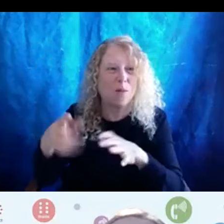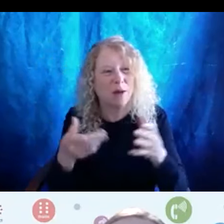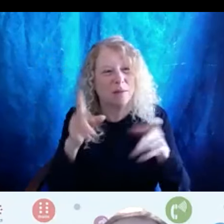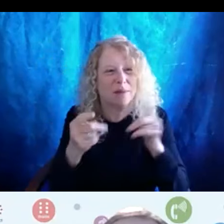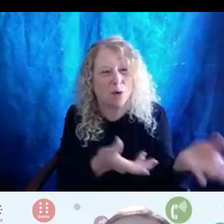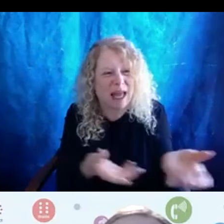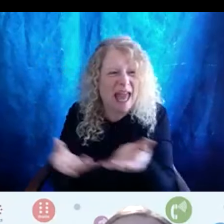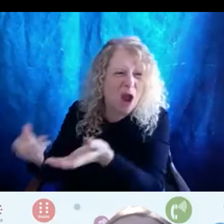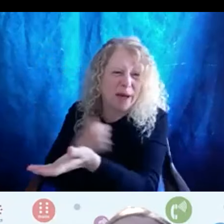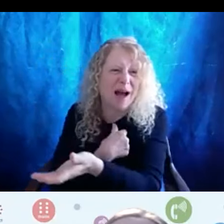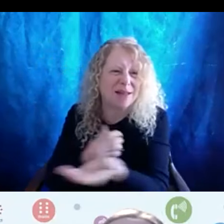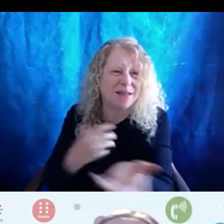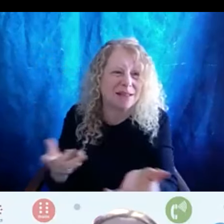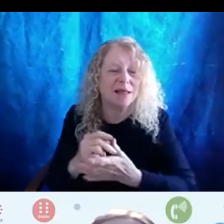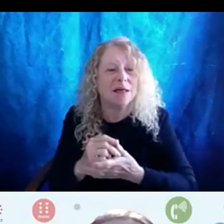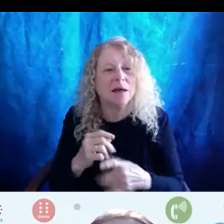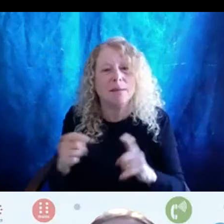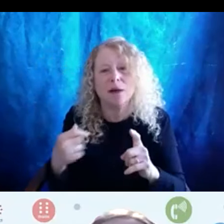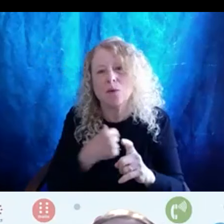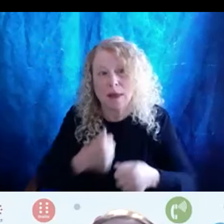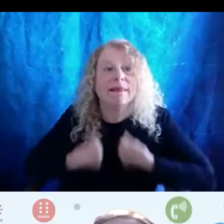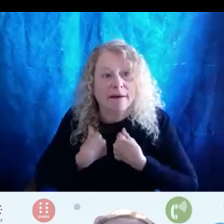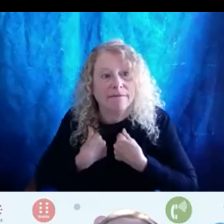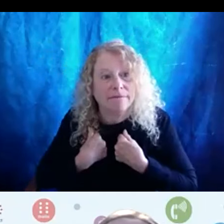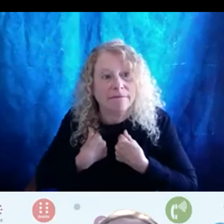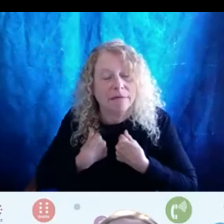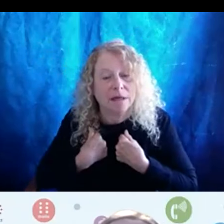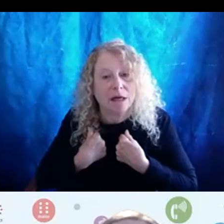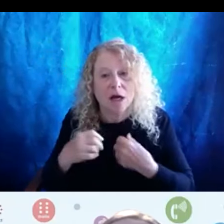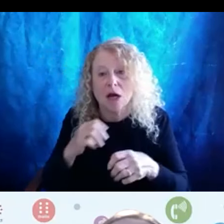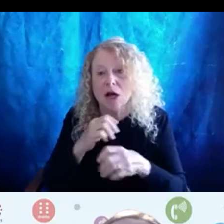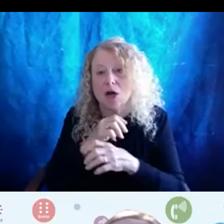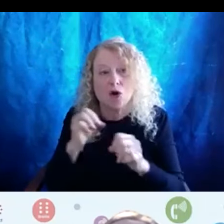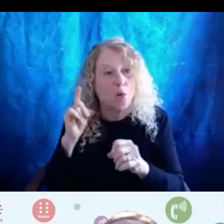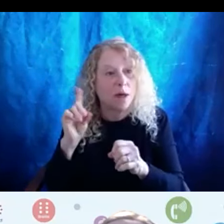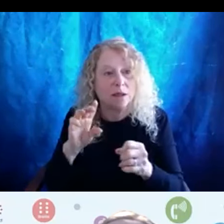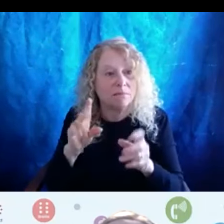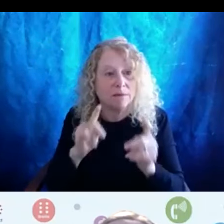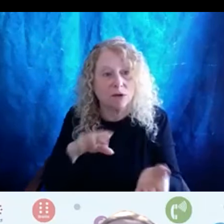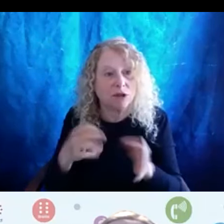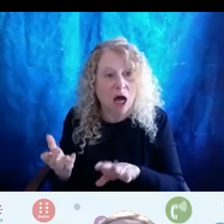But we we lived and no one had died.